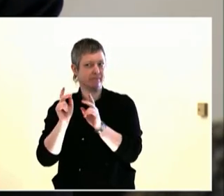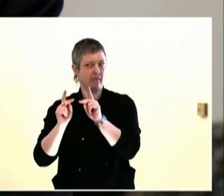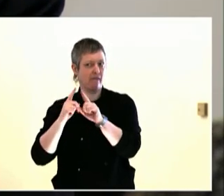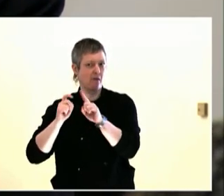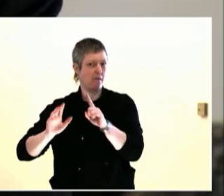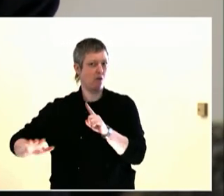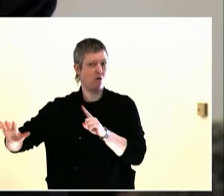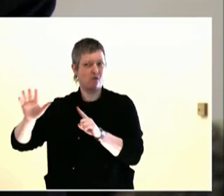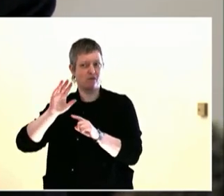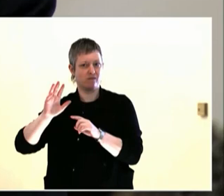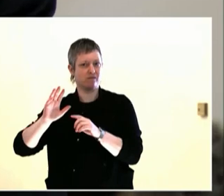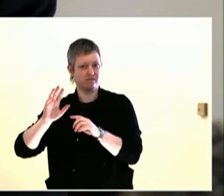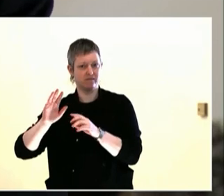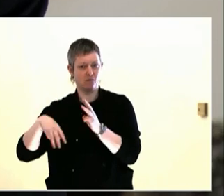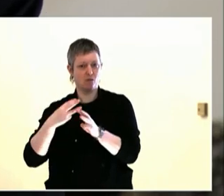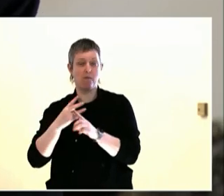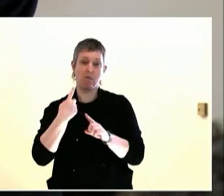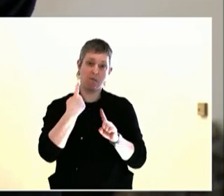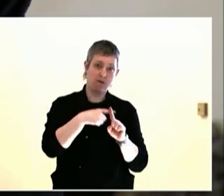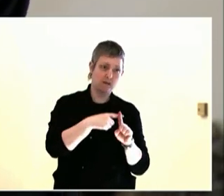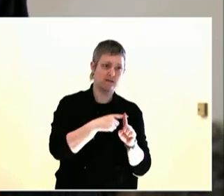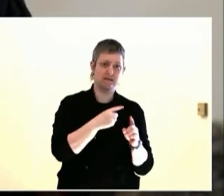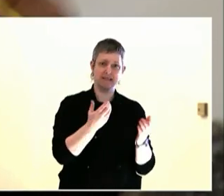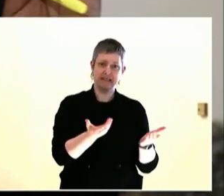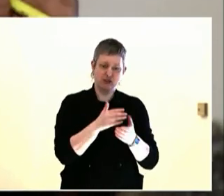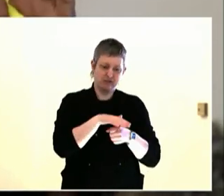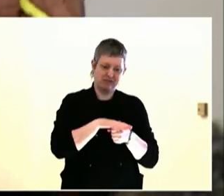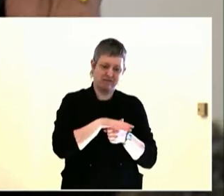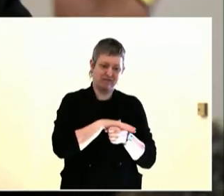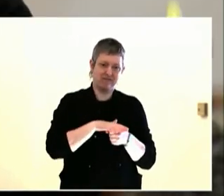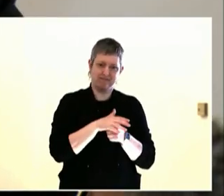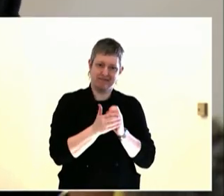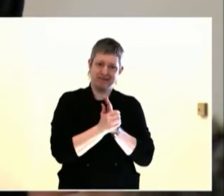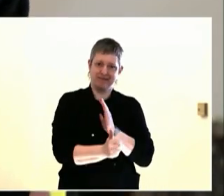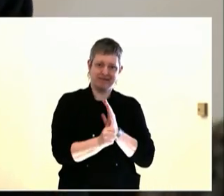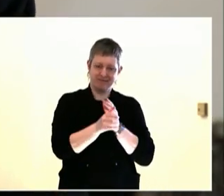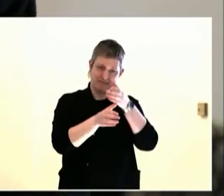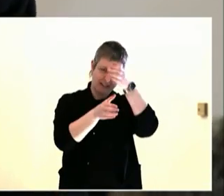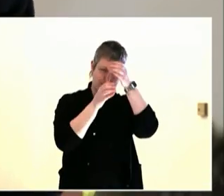communities. We have community leaders who are experts. So -- and they're happy to